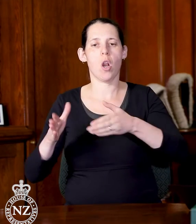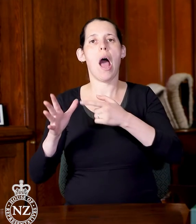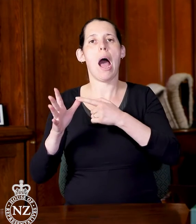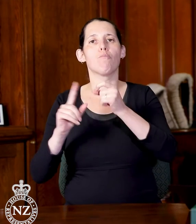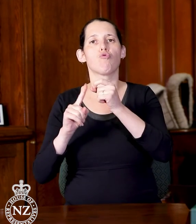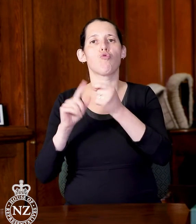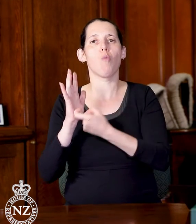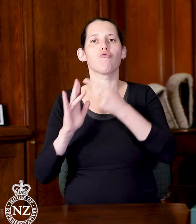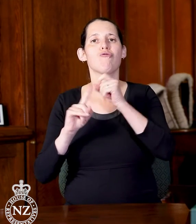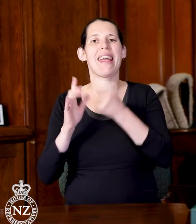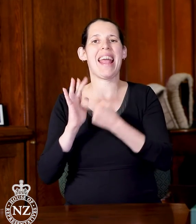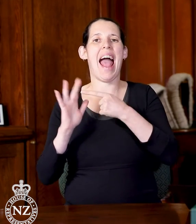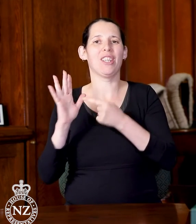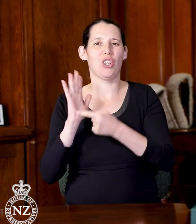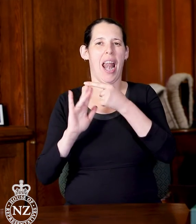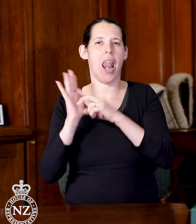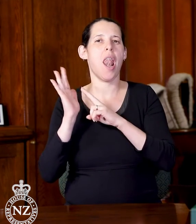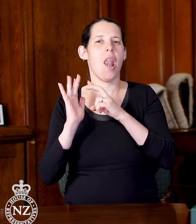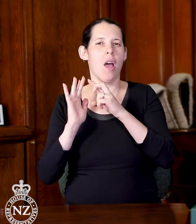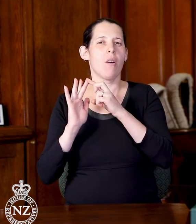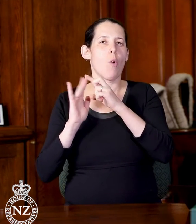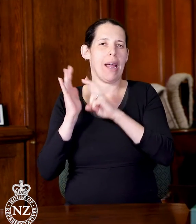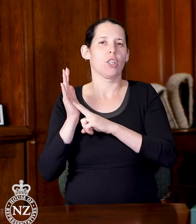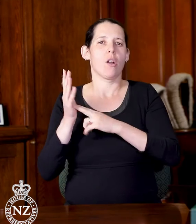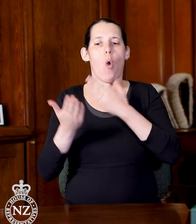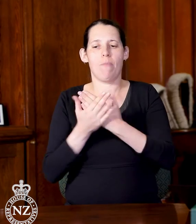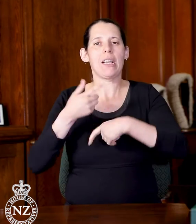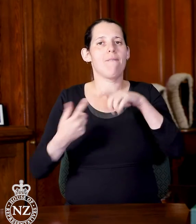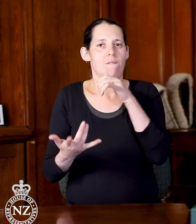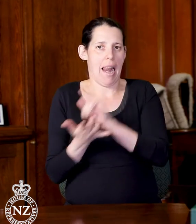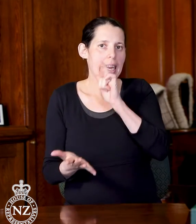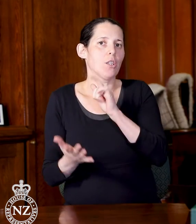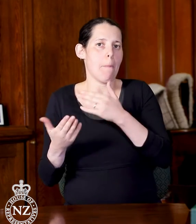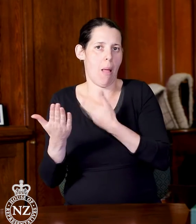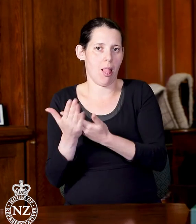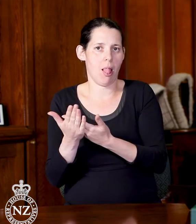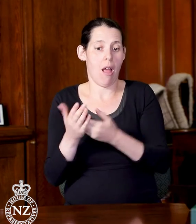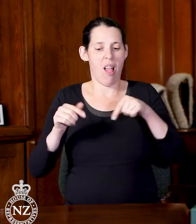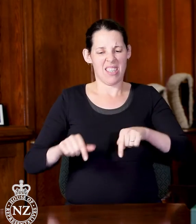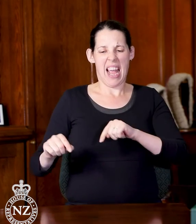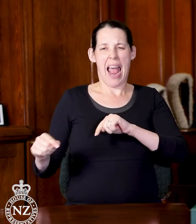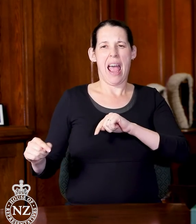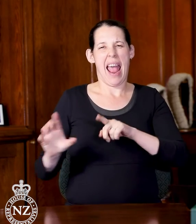This is the annual review debate where we go through agency by agency, minister by minister